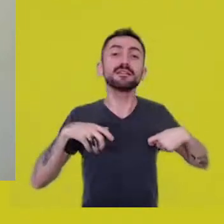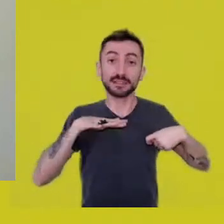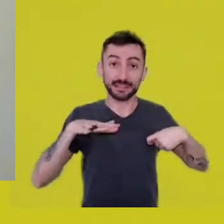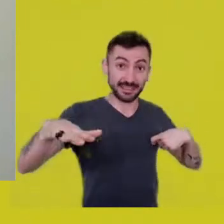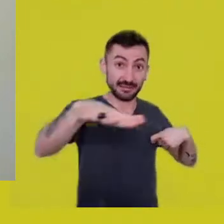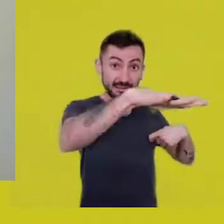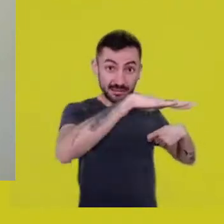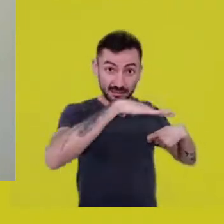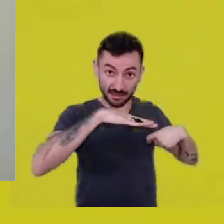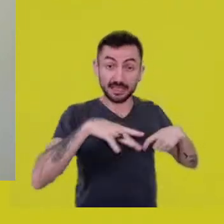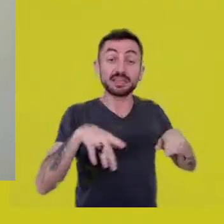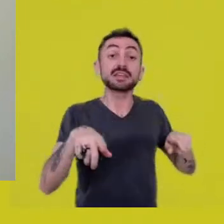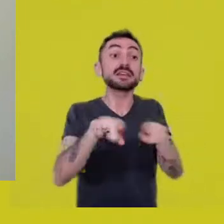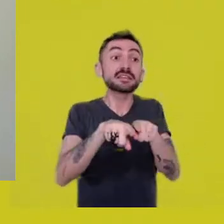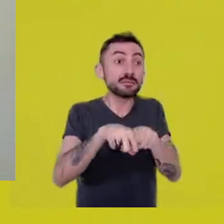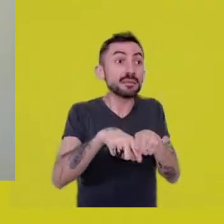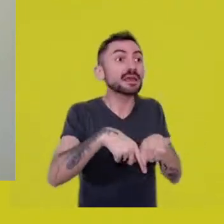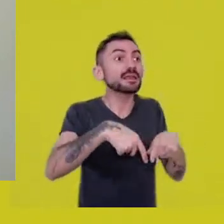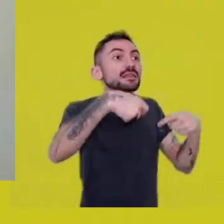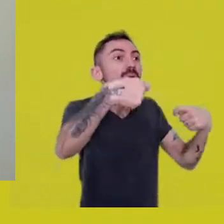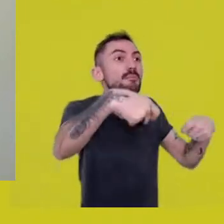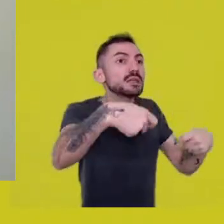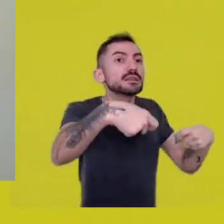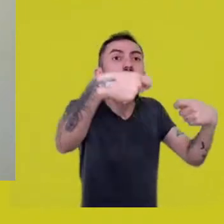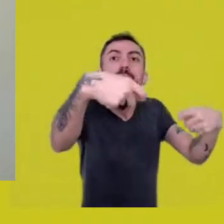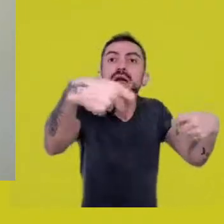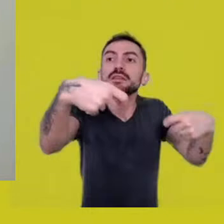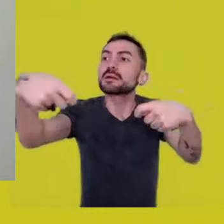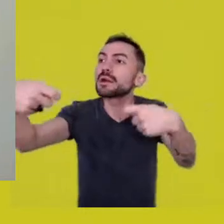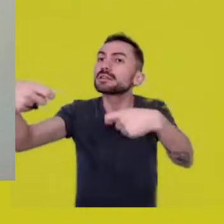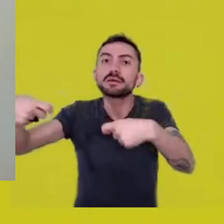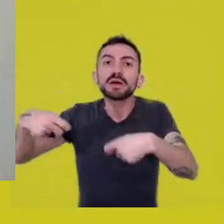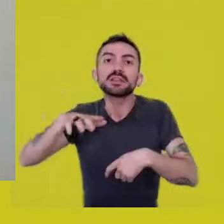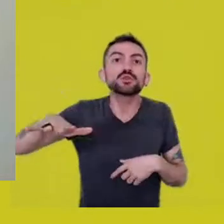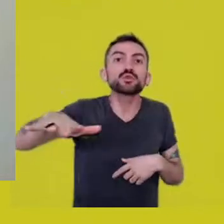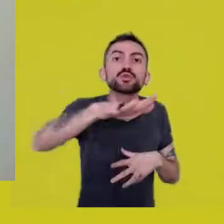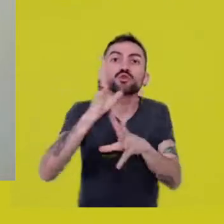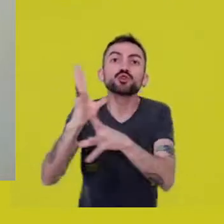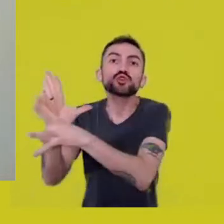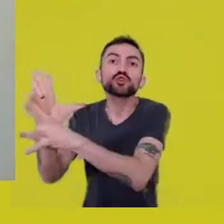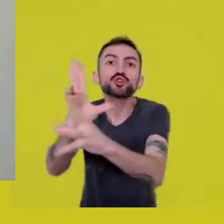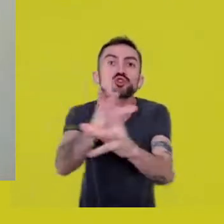the demand of everyone else forming one of the collective individuals,